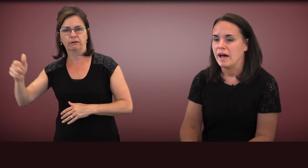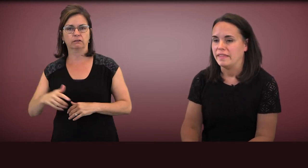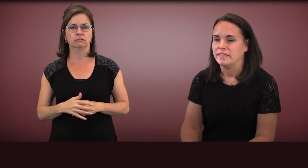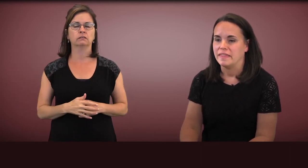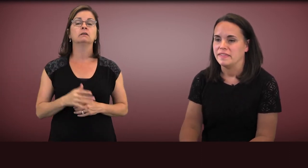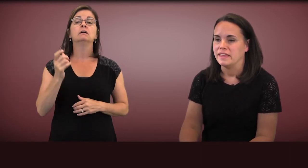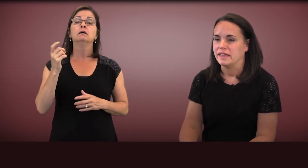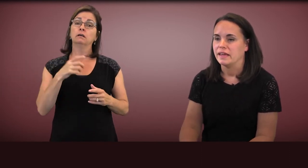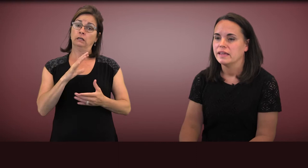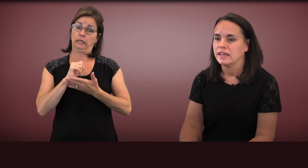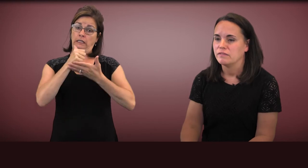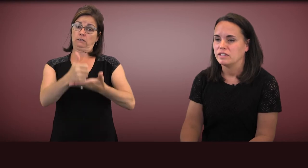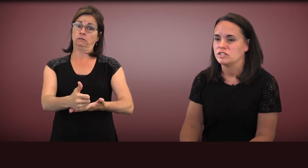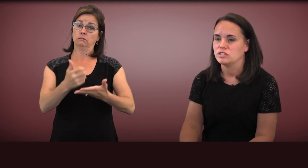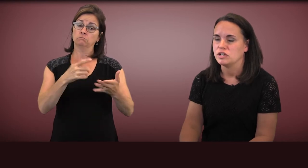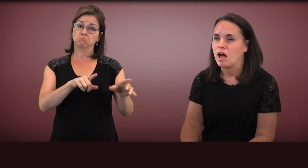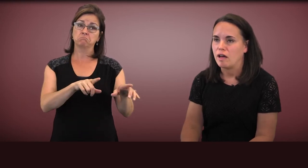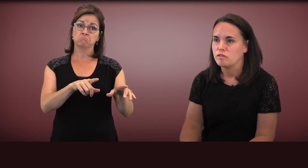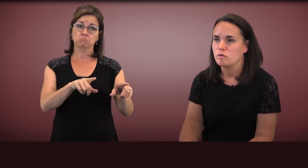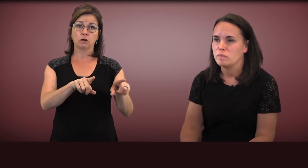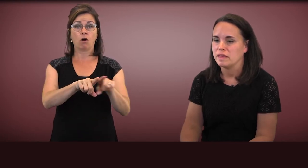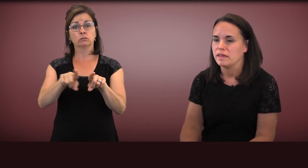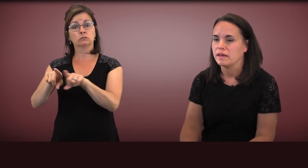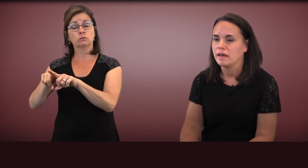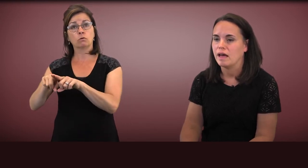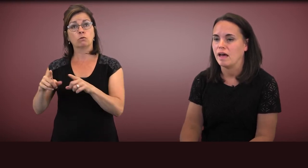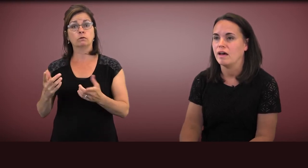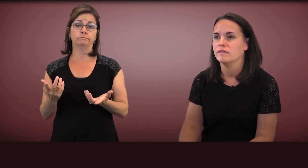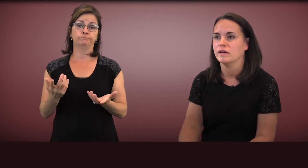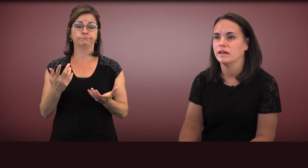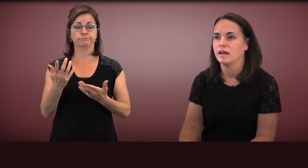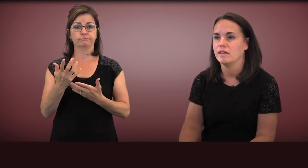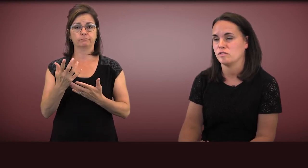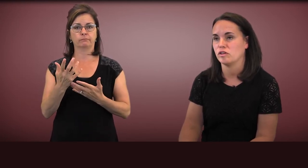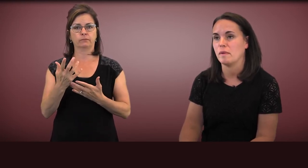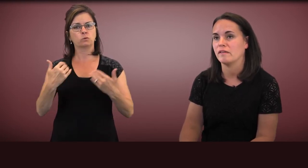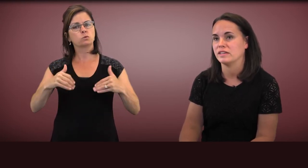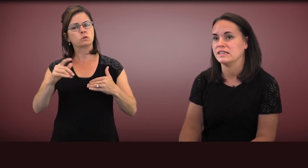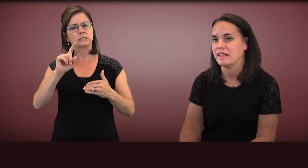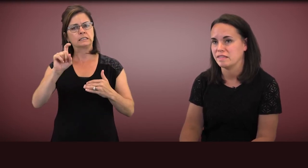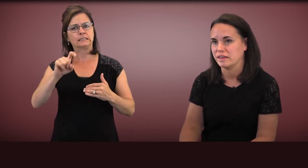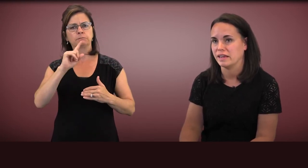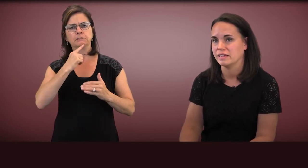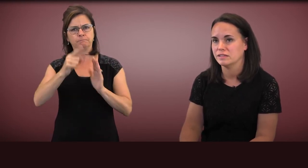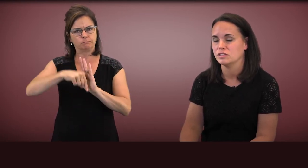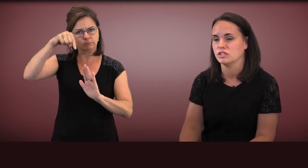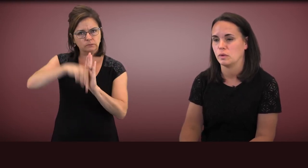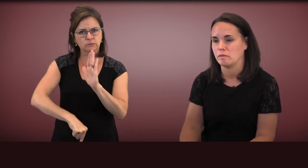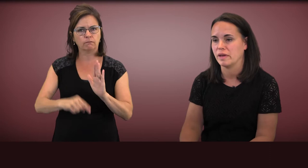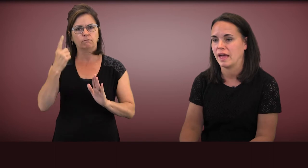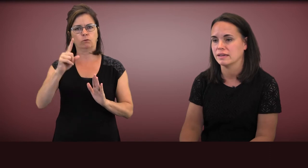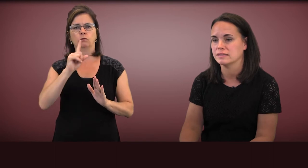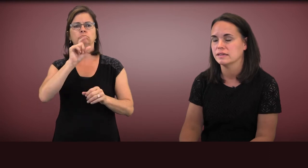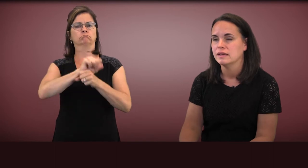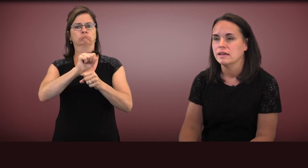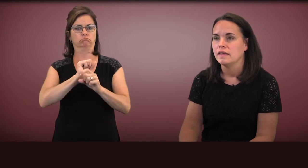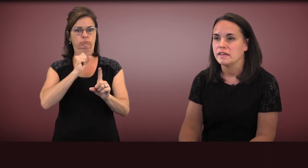but that the intervention should also be of a certain amount of intensity to show impact.